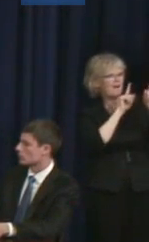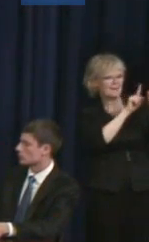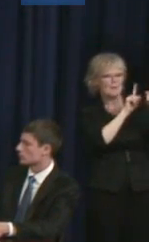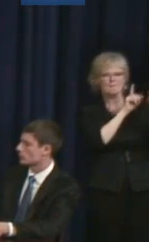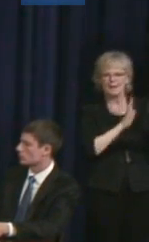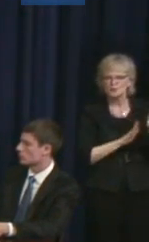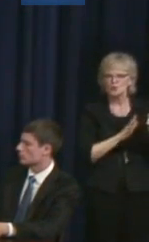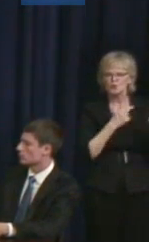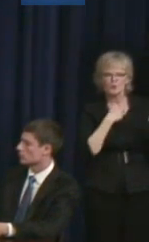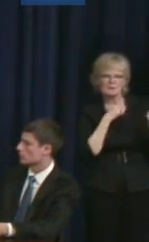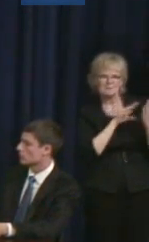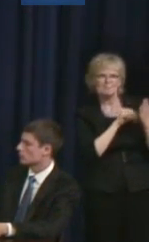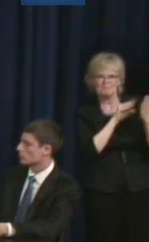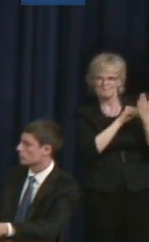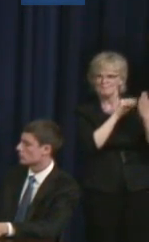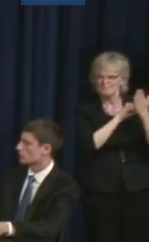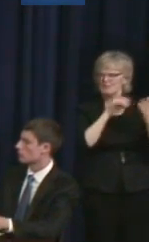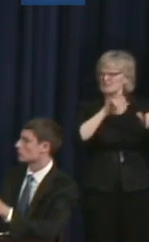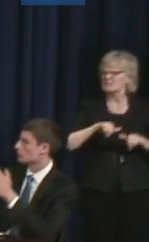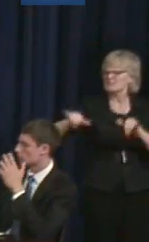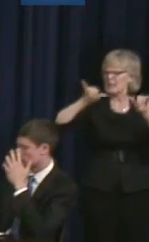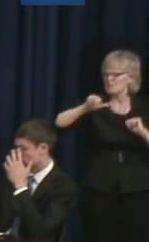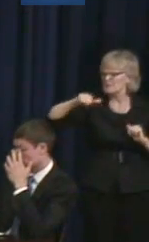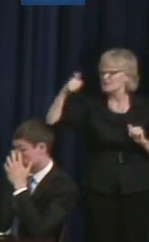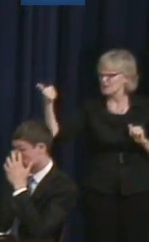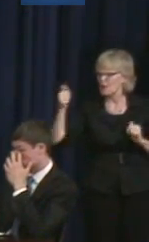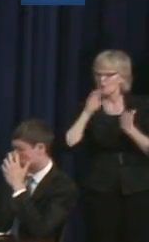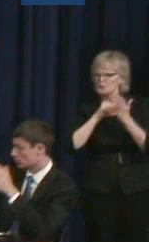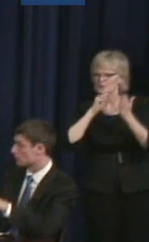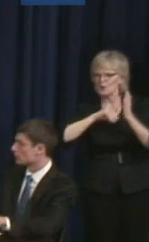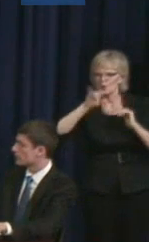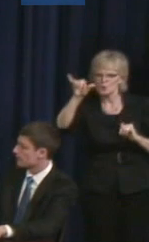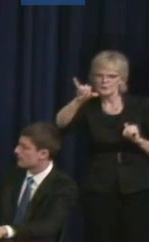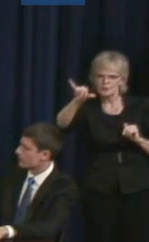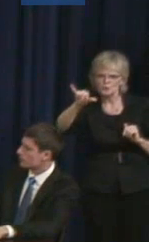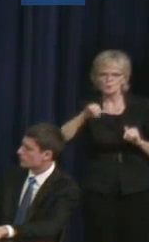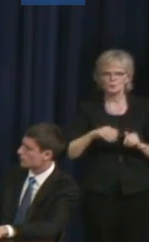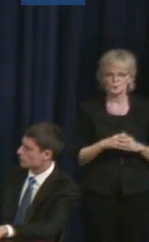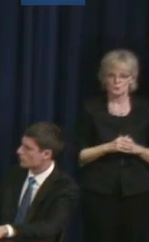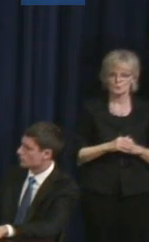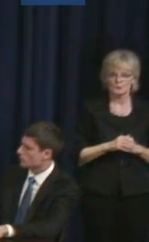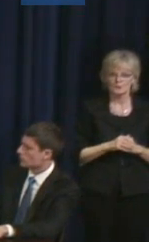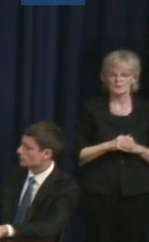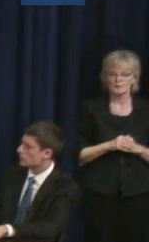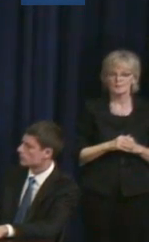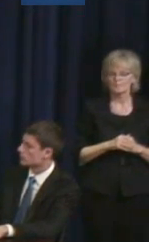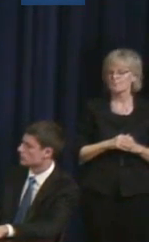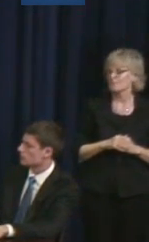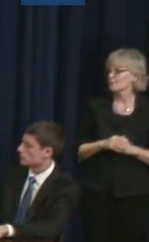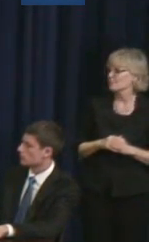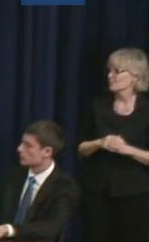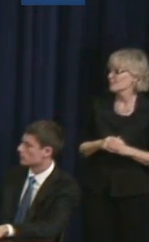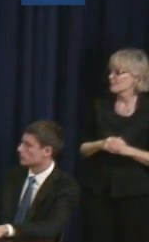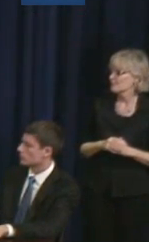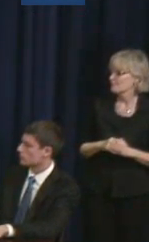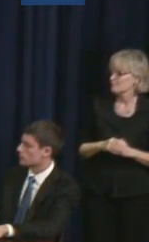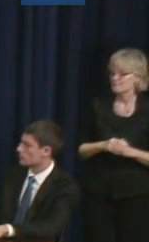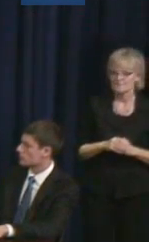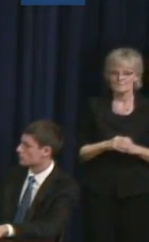know, as the mentees themselves, and so I approached this issue by really just trying to